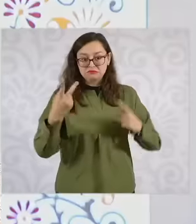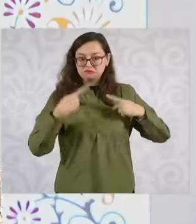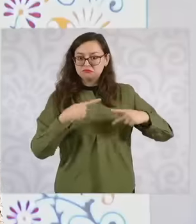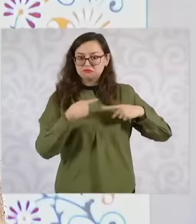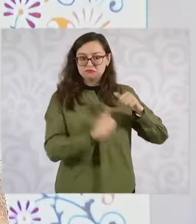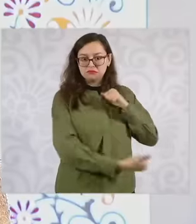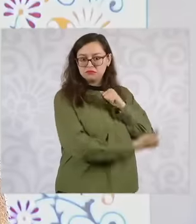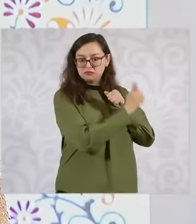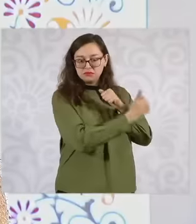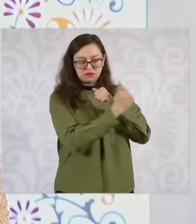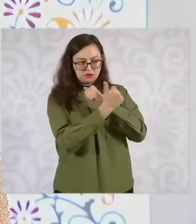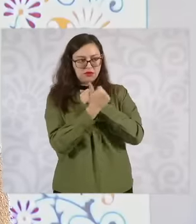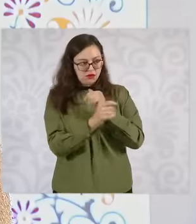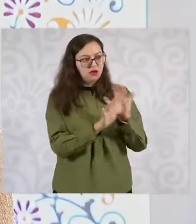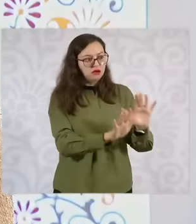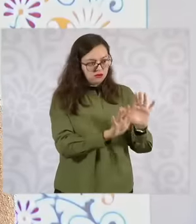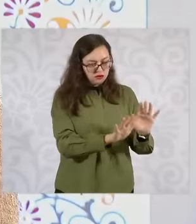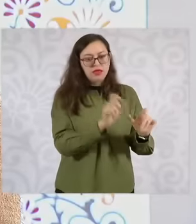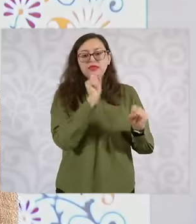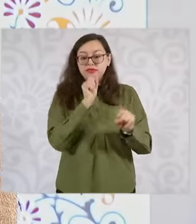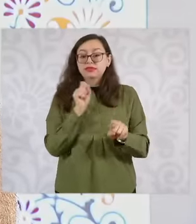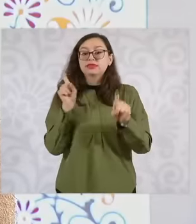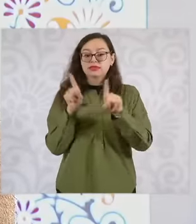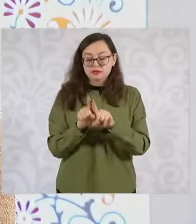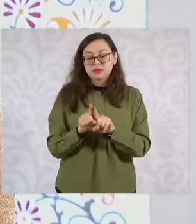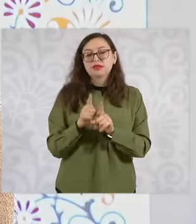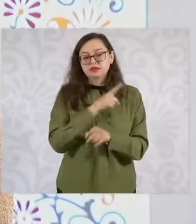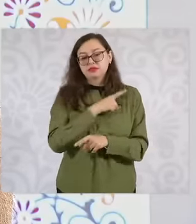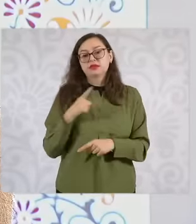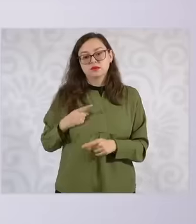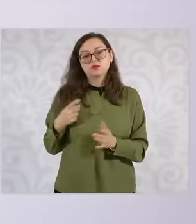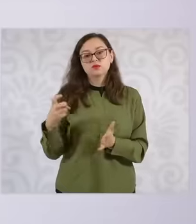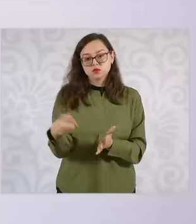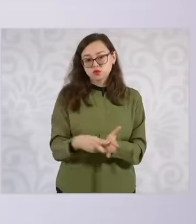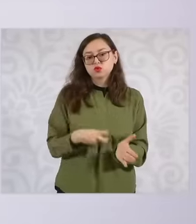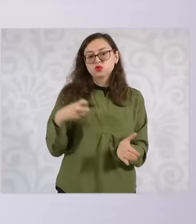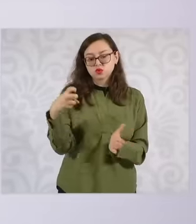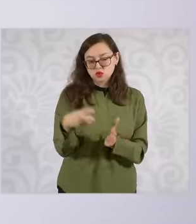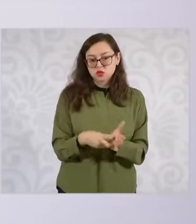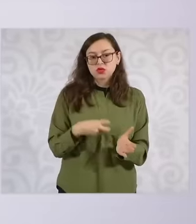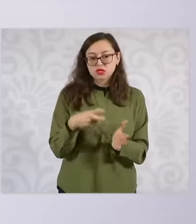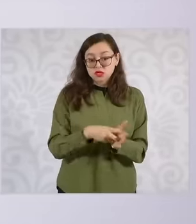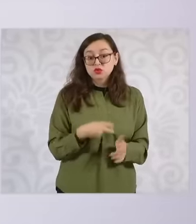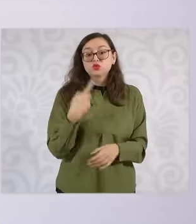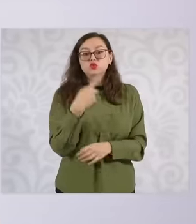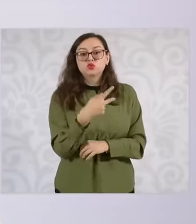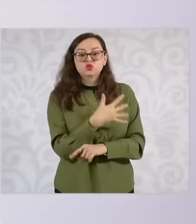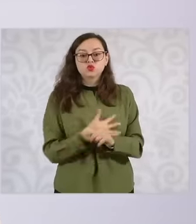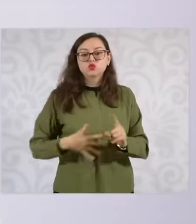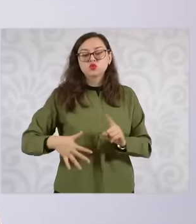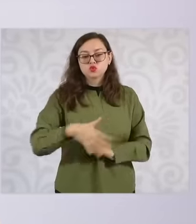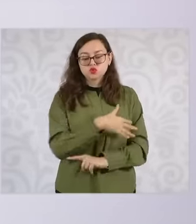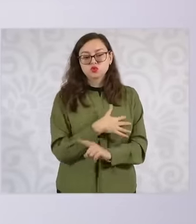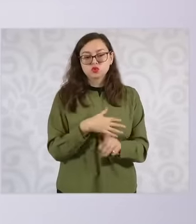there we are also going to enter into a process of improvement of the working conditions by law and the other